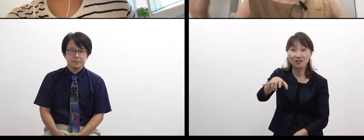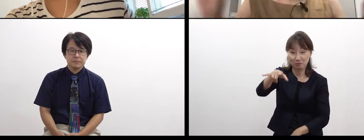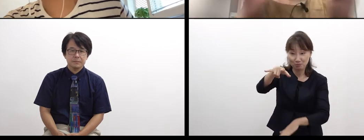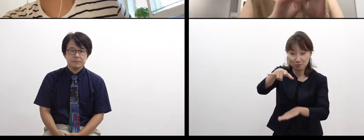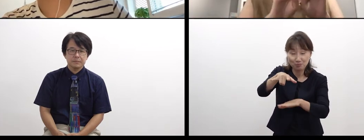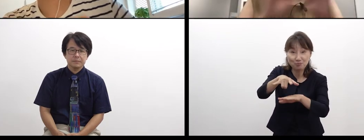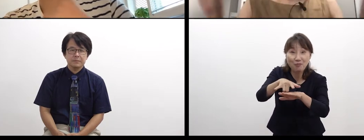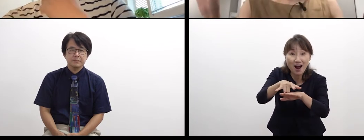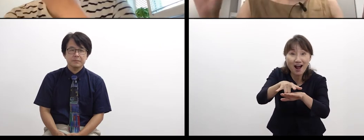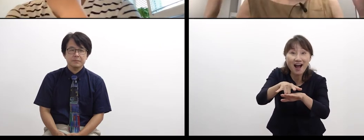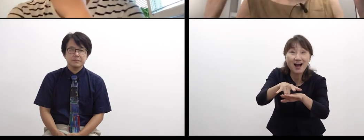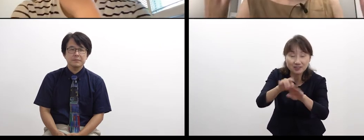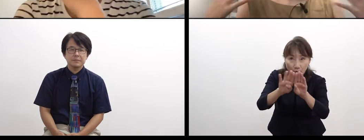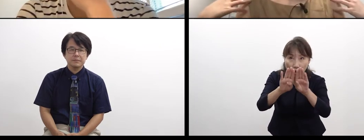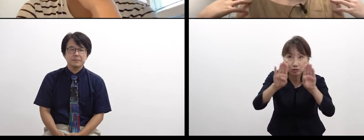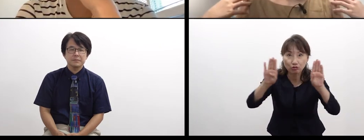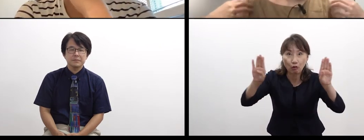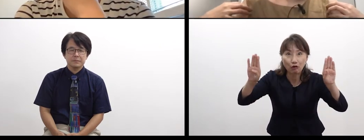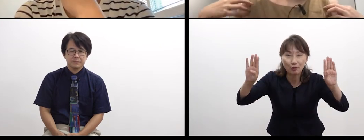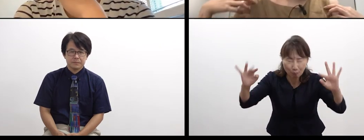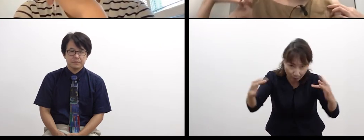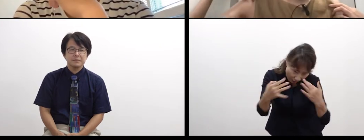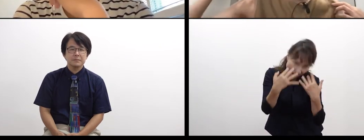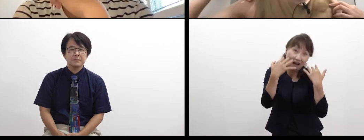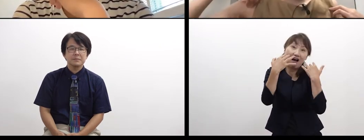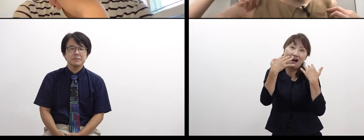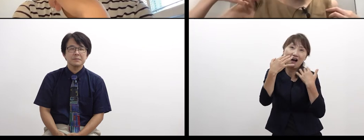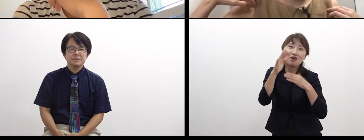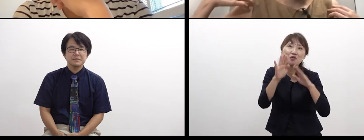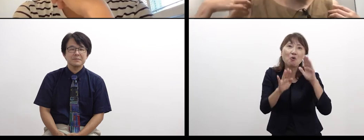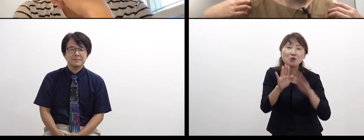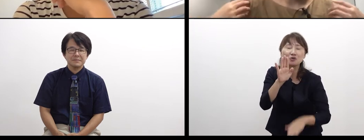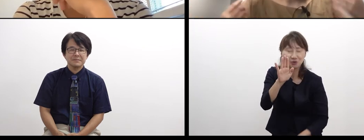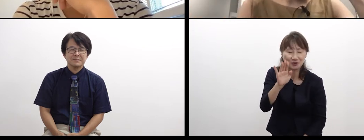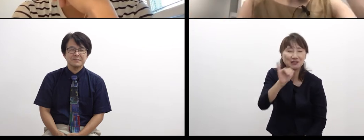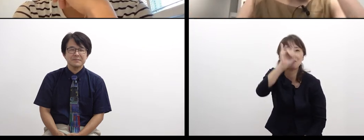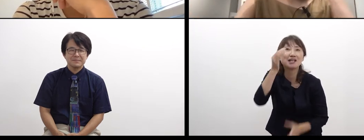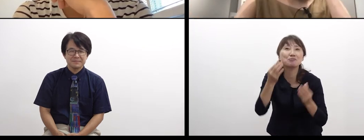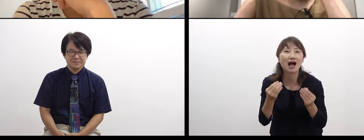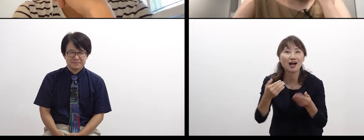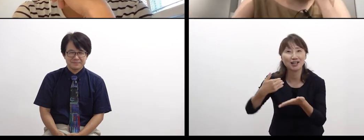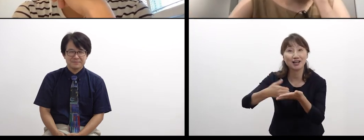when arriving at an airport and opening a door.